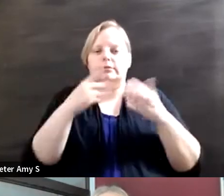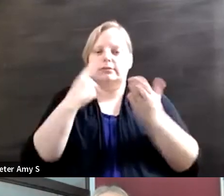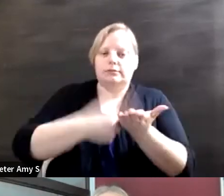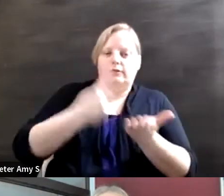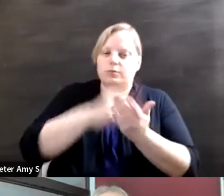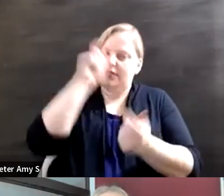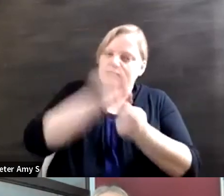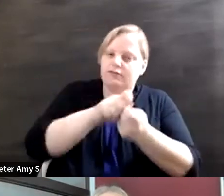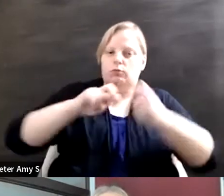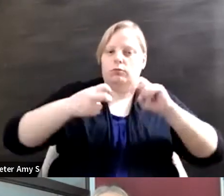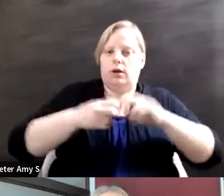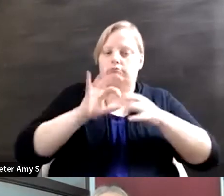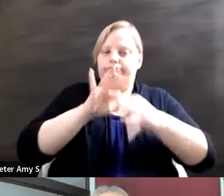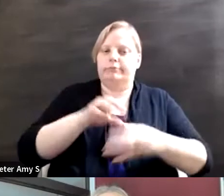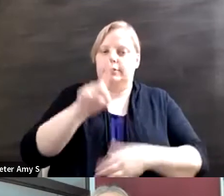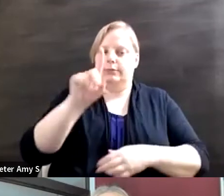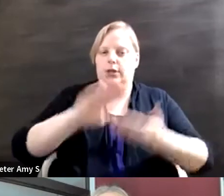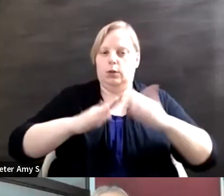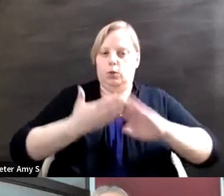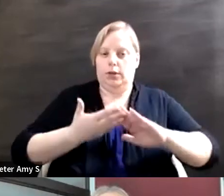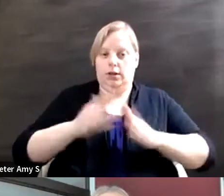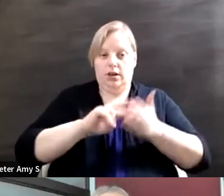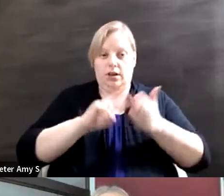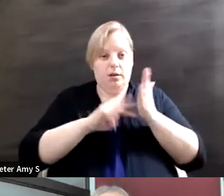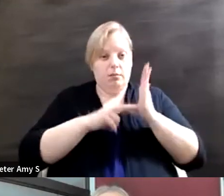community. Are there some things that need more attention in the media? Are there some